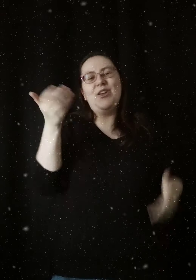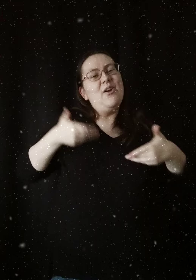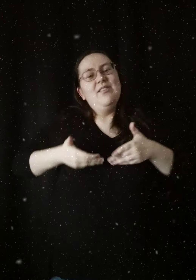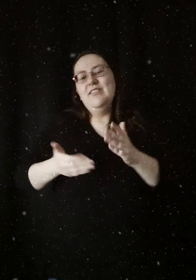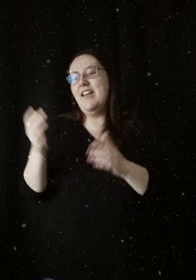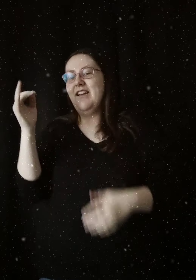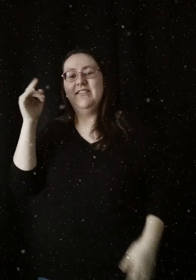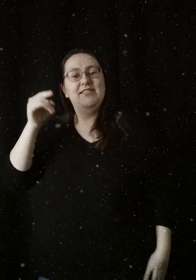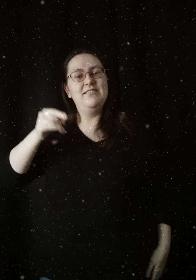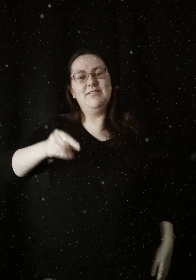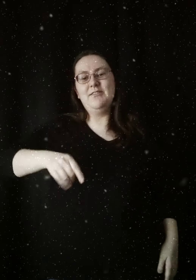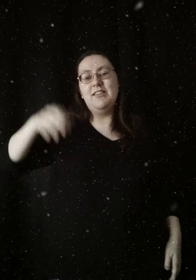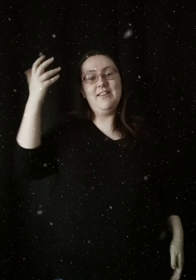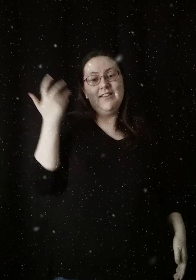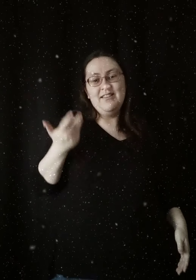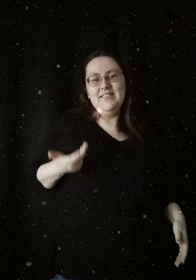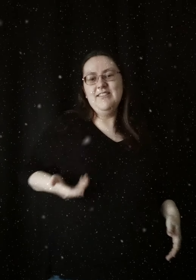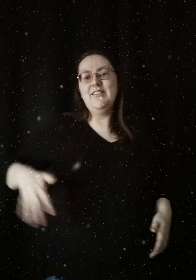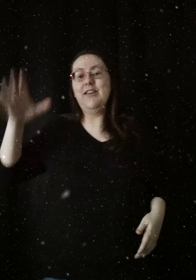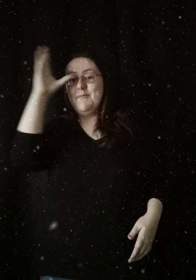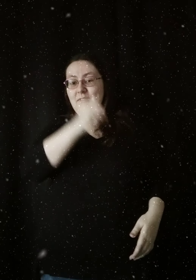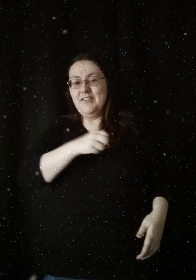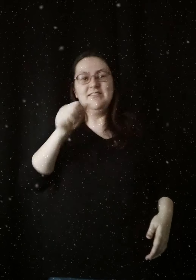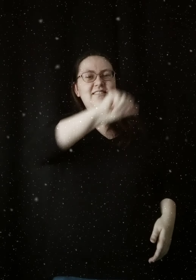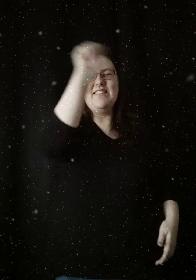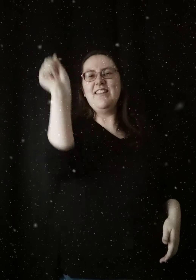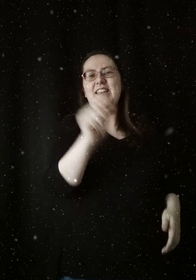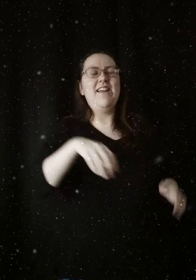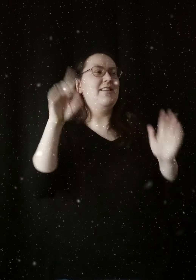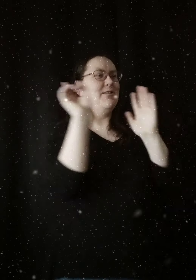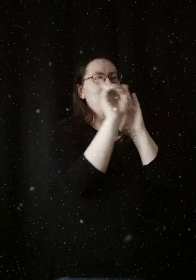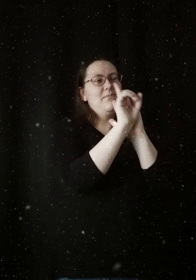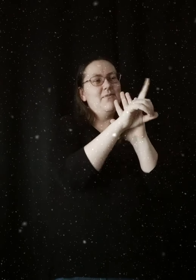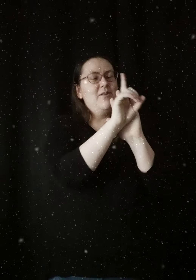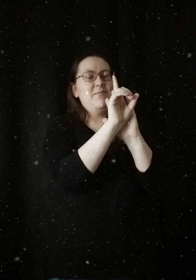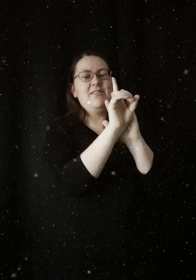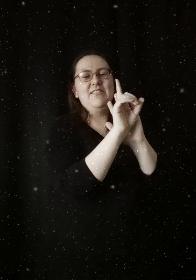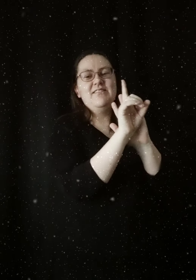Don't let there be a moment I miss